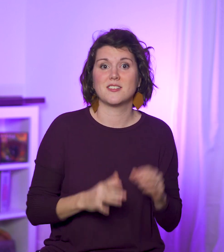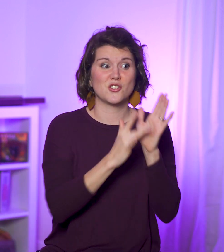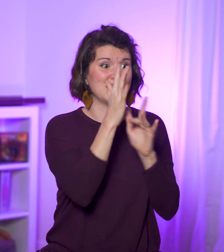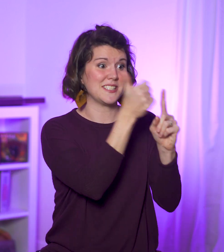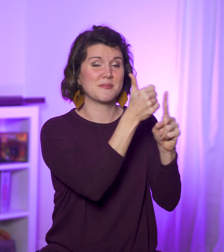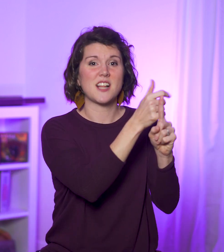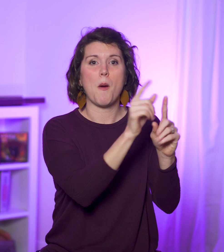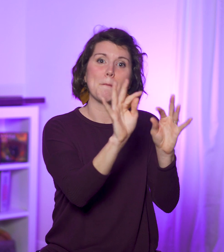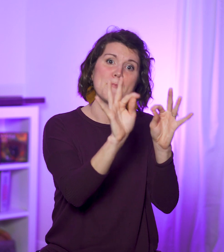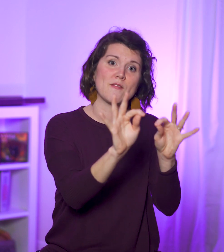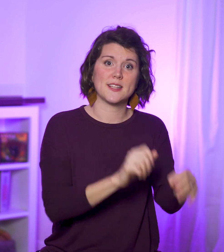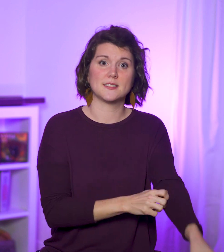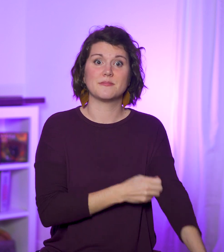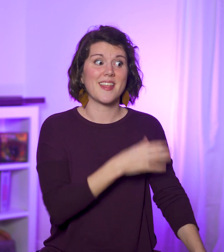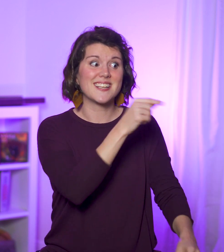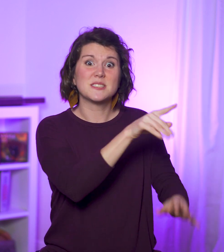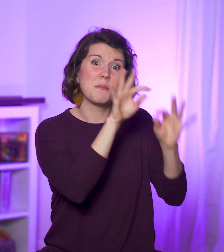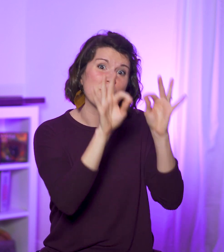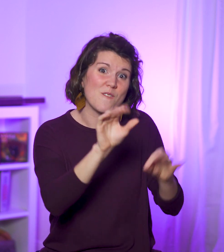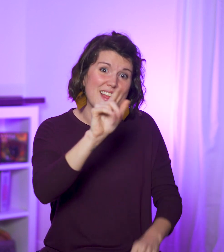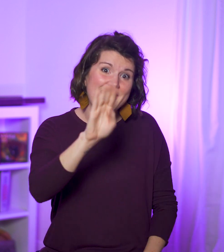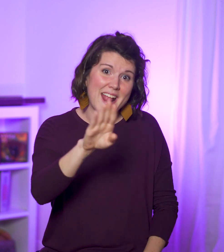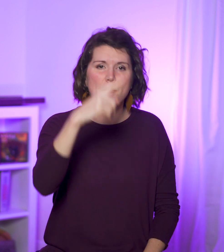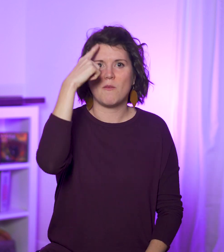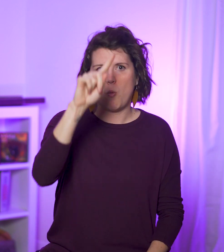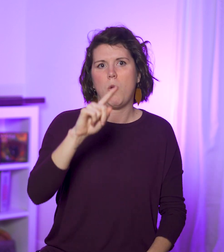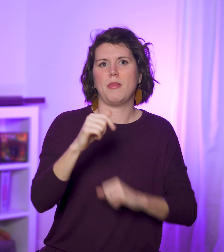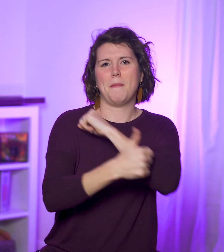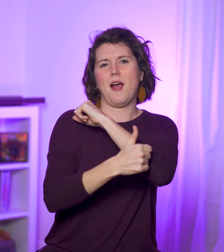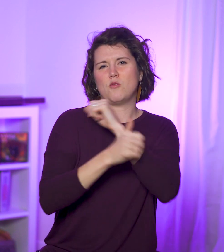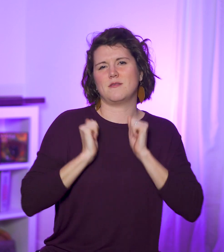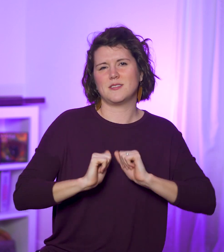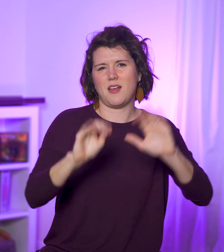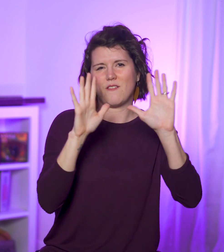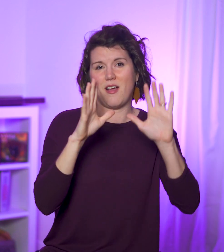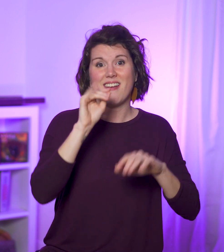The perfect spotless sacrificial Lamb of our Passover.